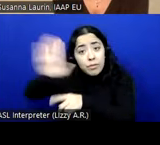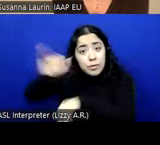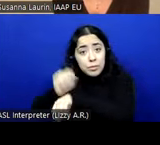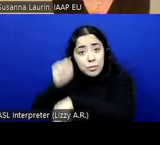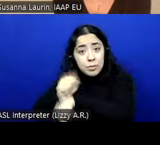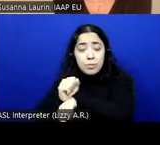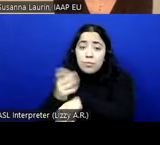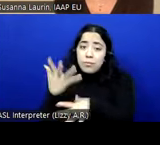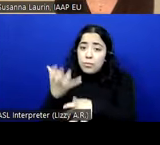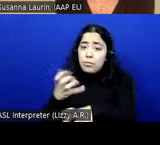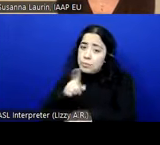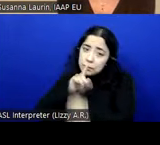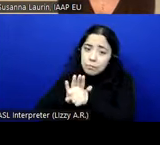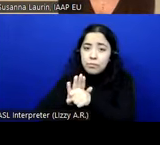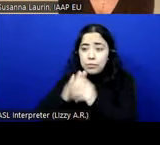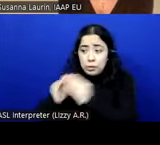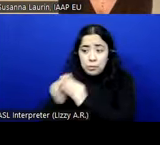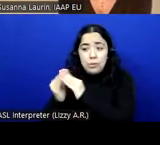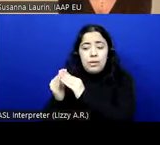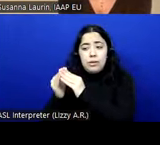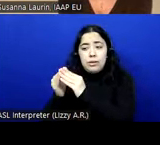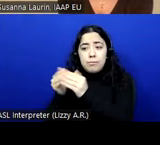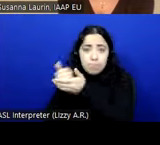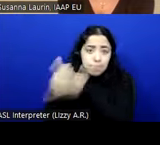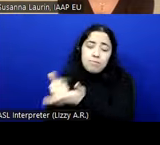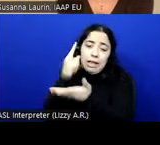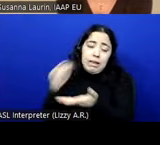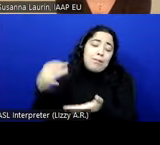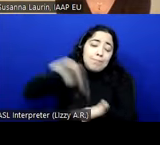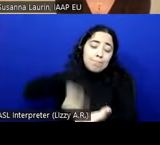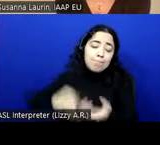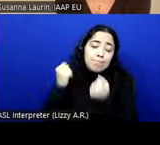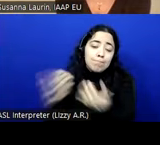commit to the community, I think that would be really helpful and beneficial for all of us.